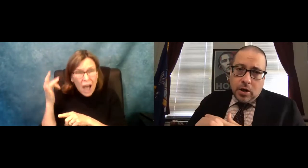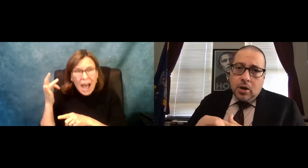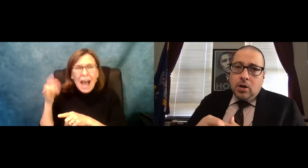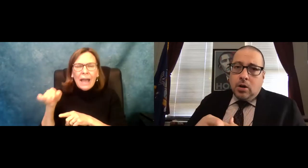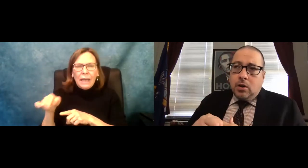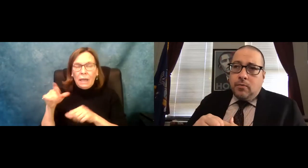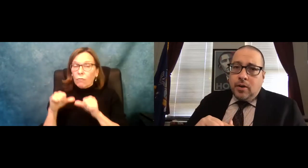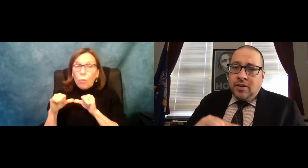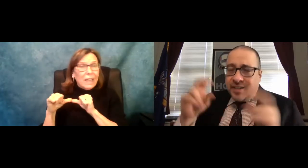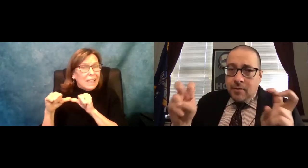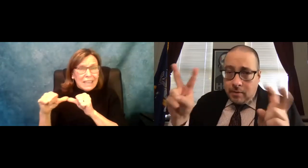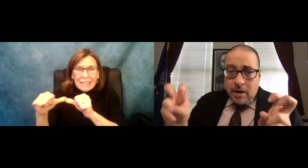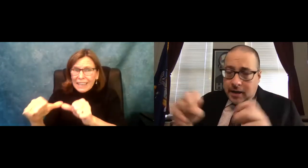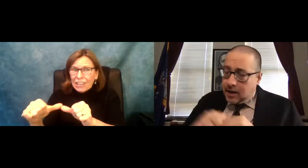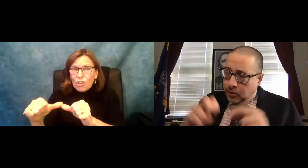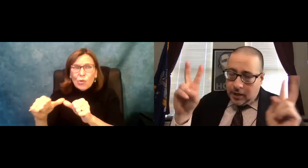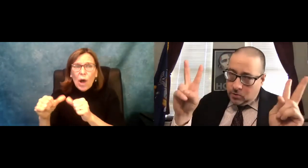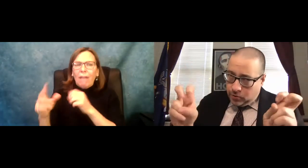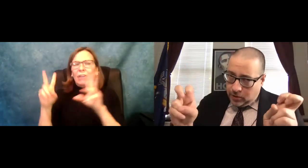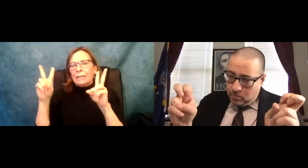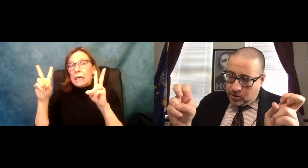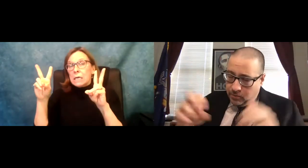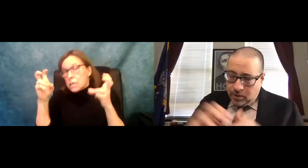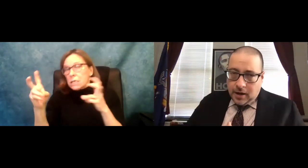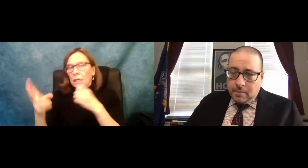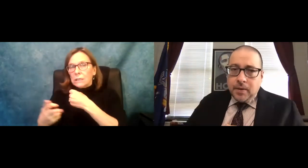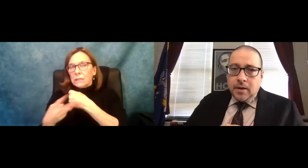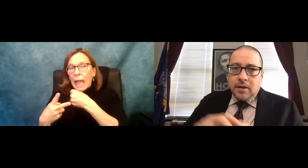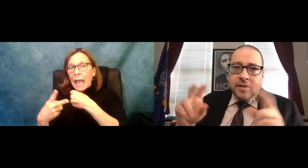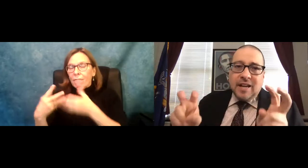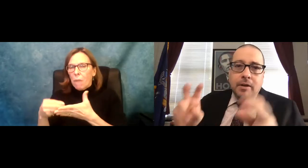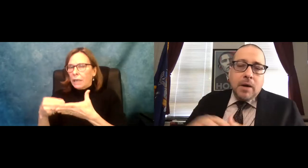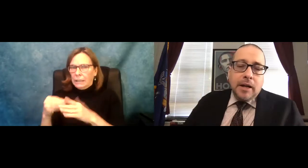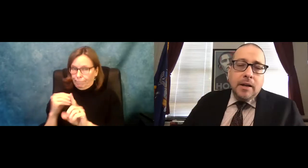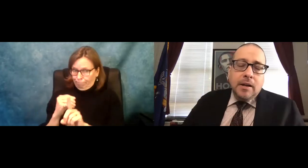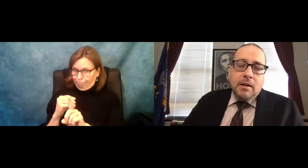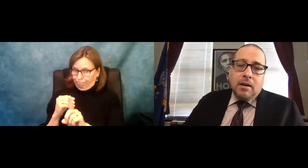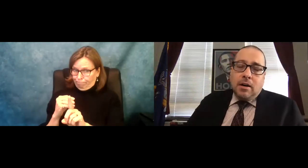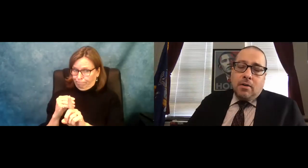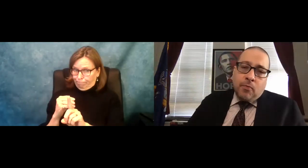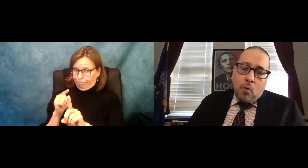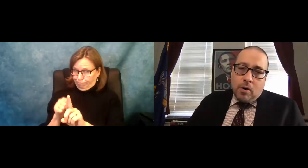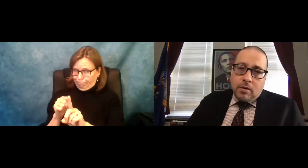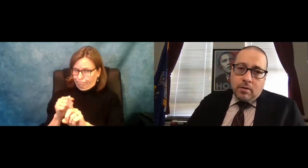believe, we need to get rid of that. Because it would be